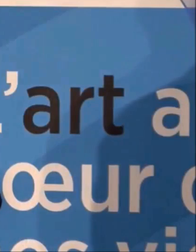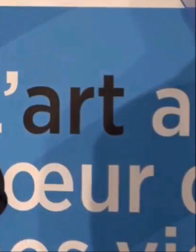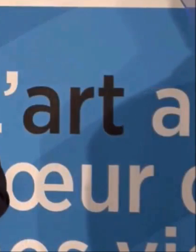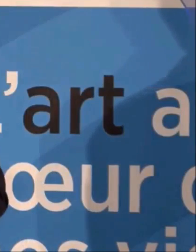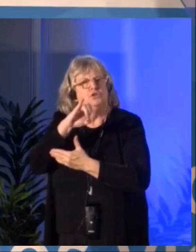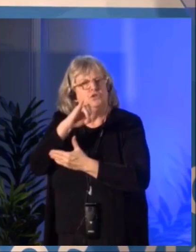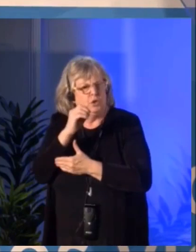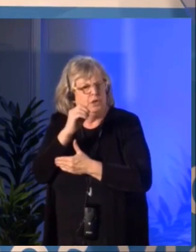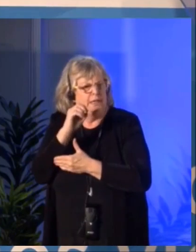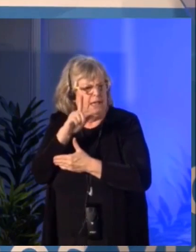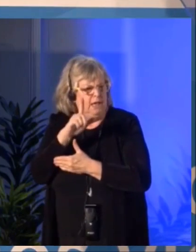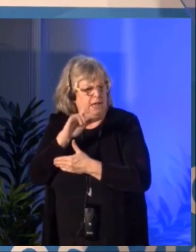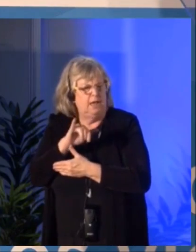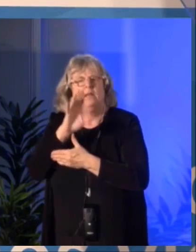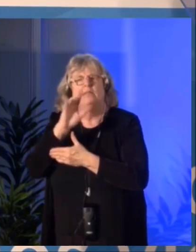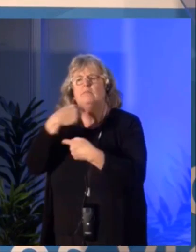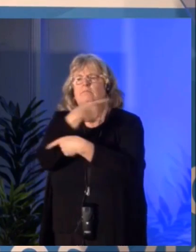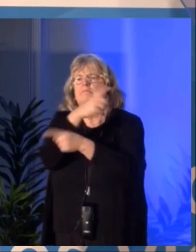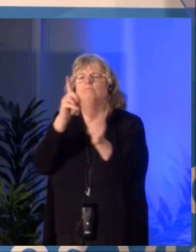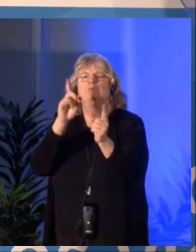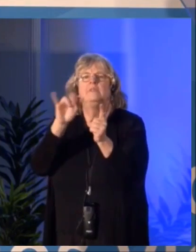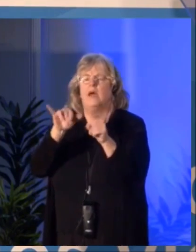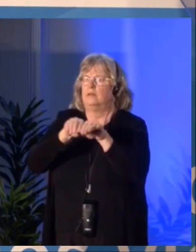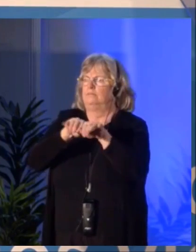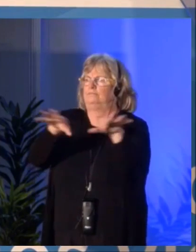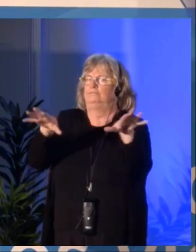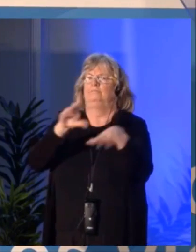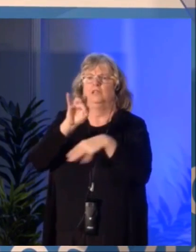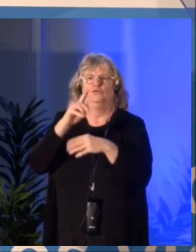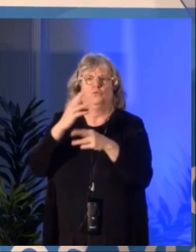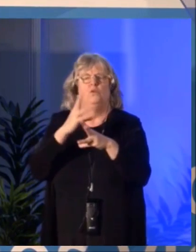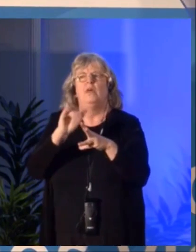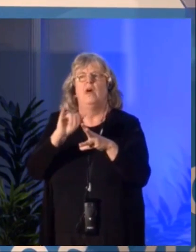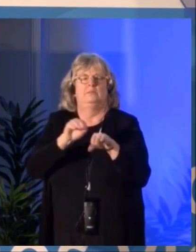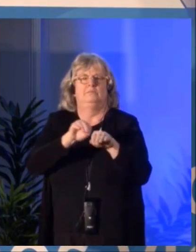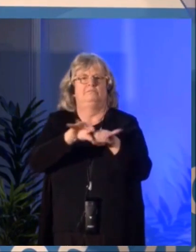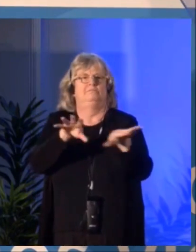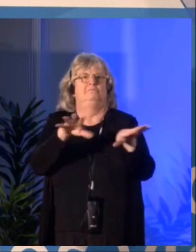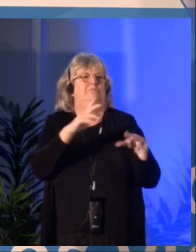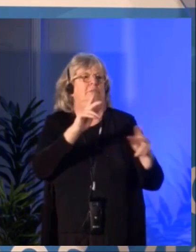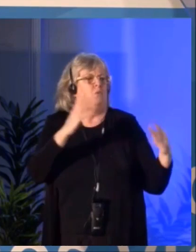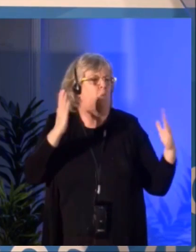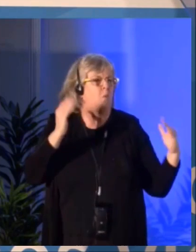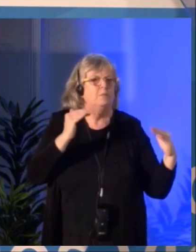Simon Brault: These projects unfold throughout Canada and the world. In about three months we will be announcing the results